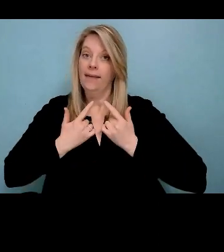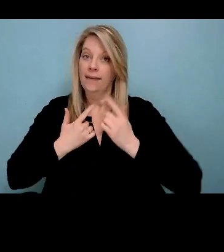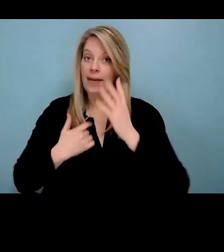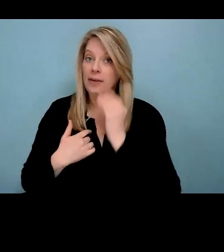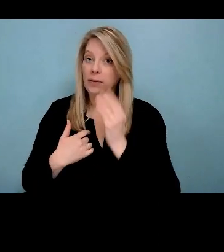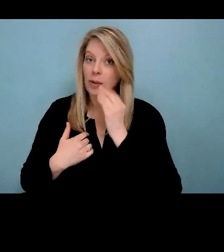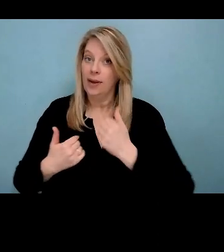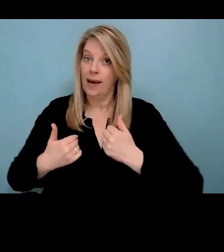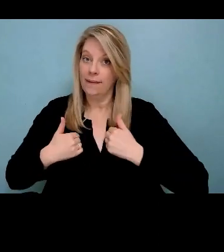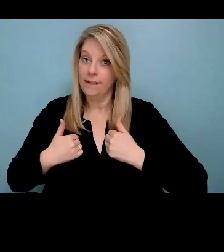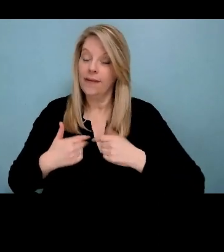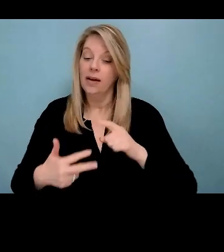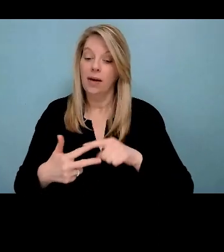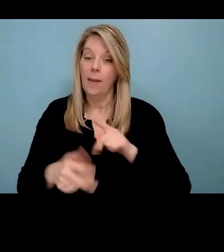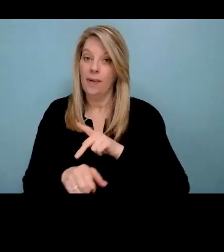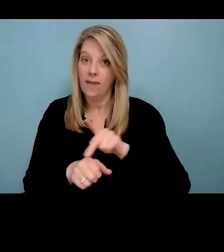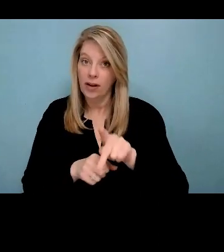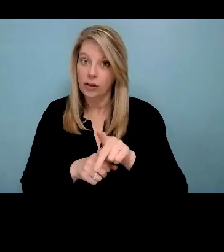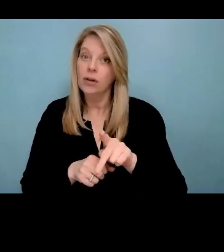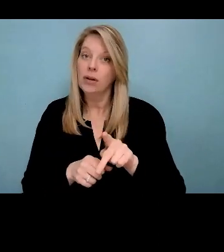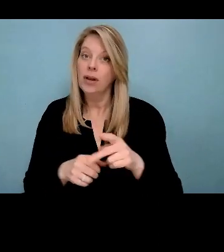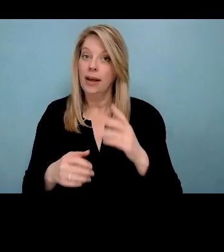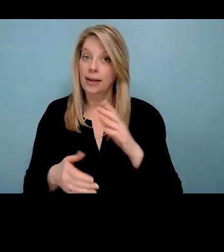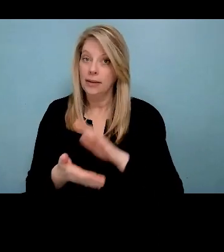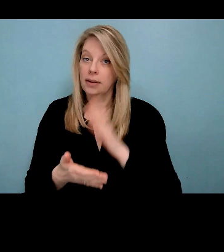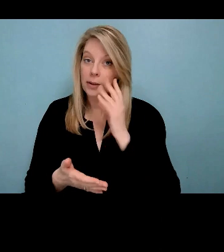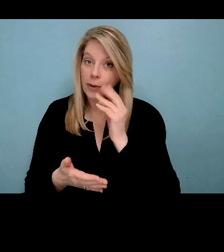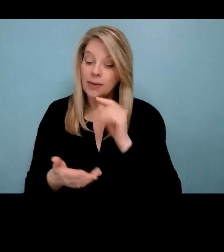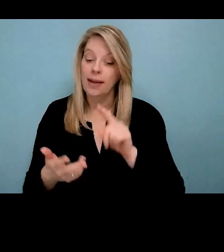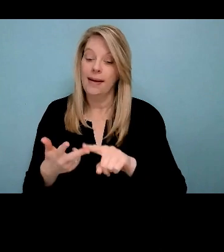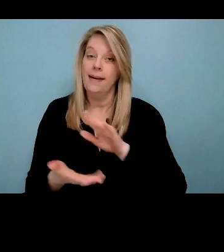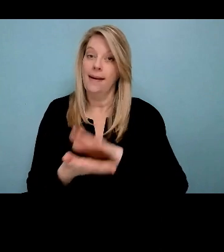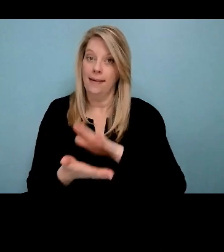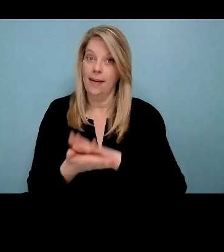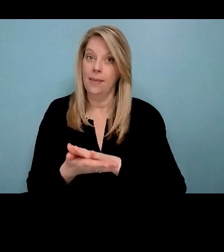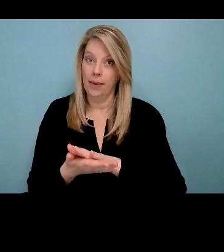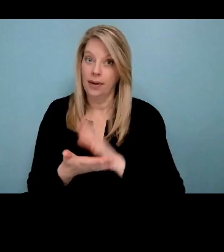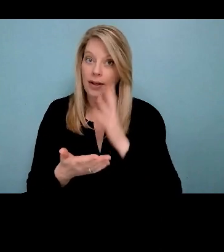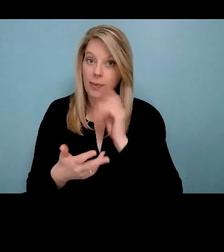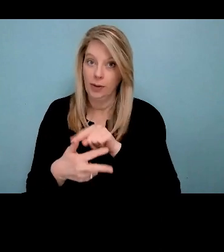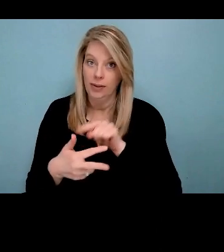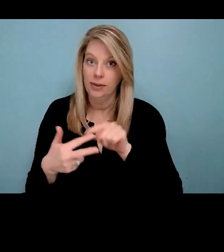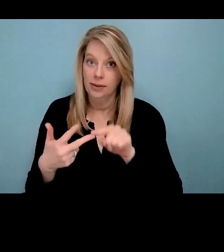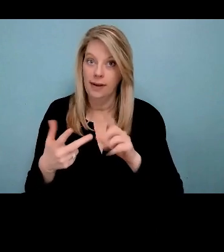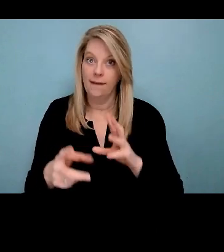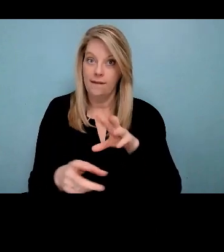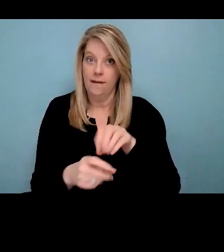experience has included working with people who use drugs that are impacted by structural